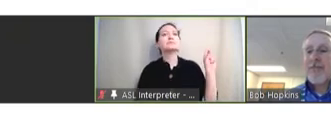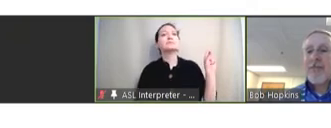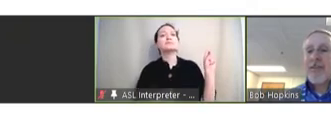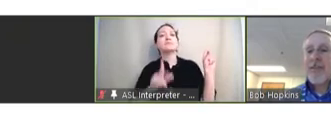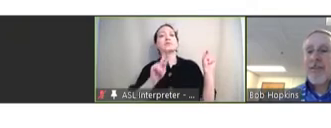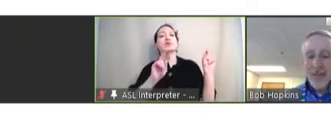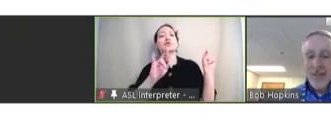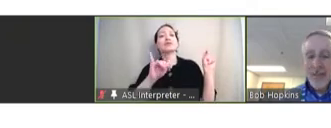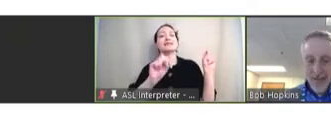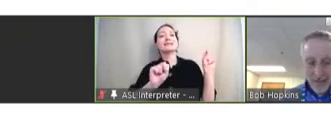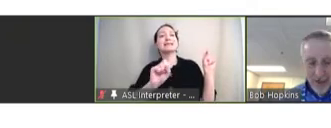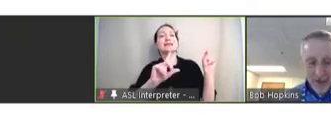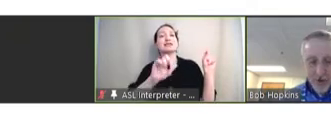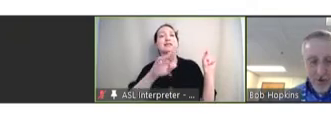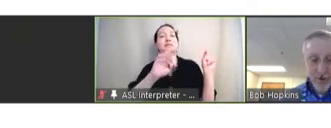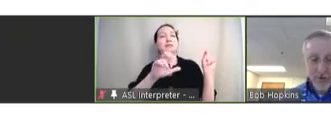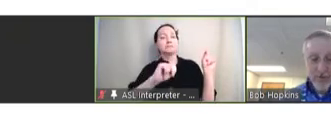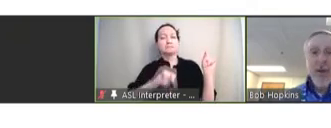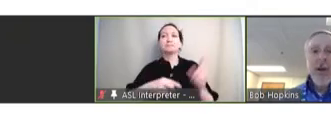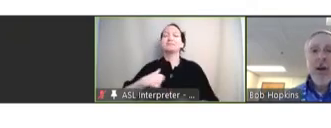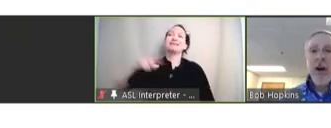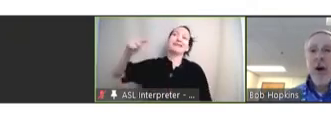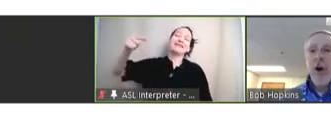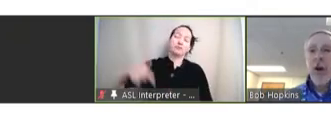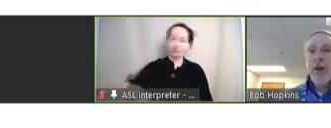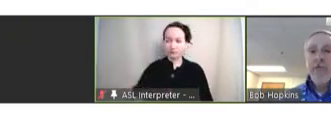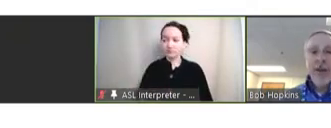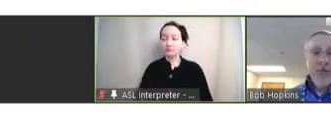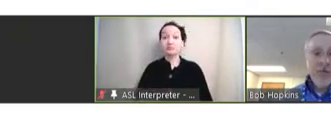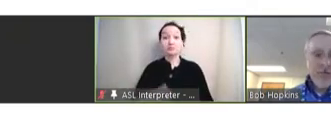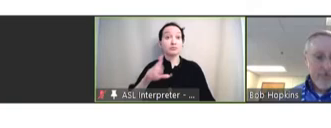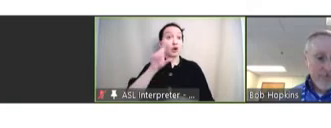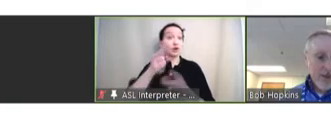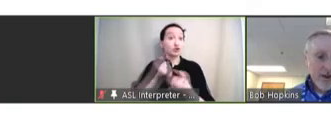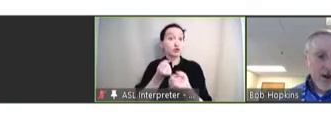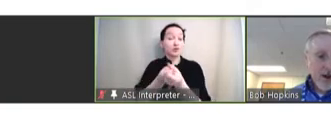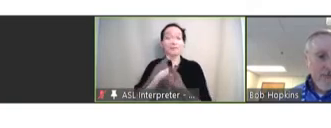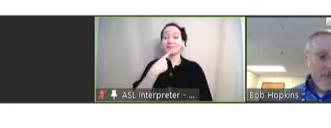Robert Hopkins: Thank you, Kris. All in favor, say aye. Multiple Speakers: Aye.